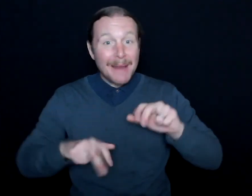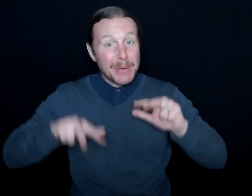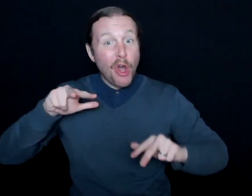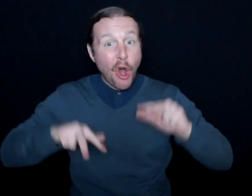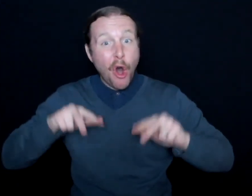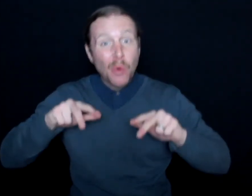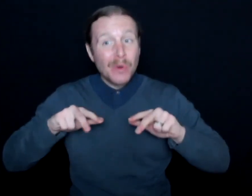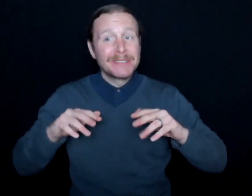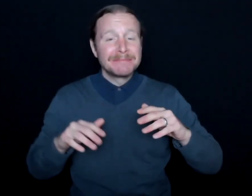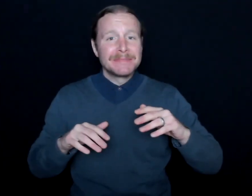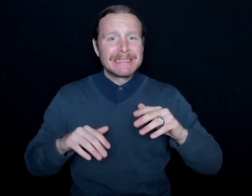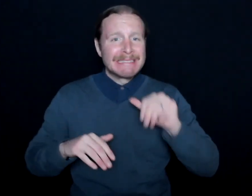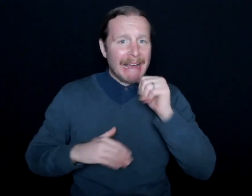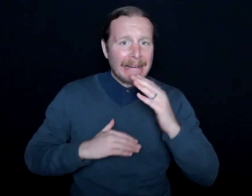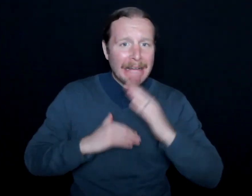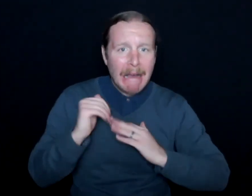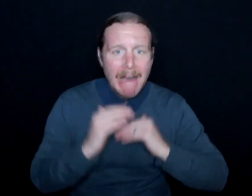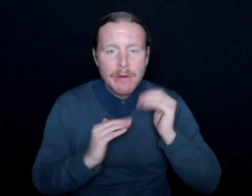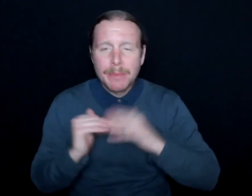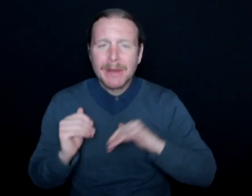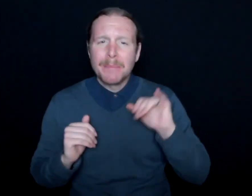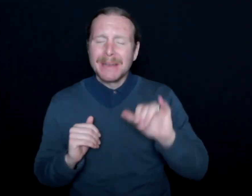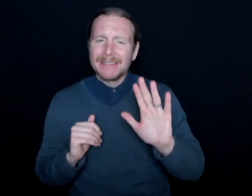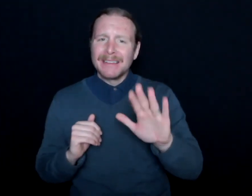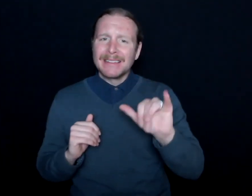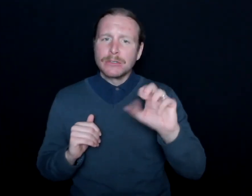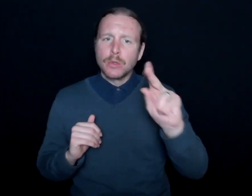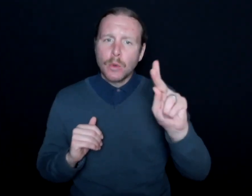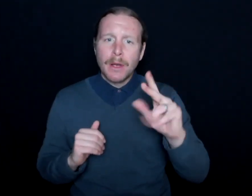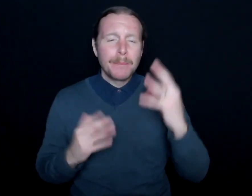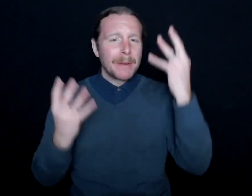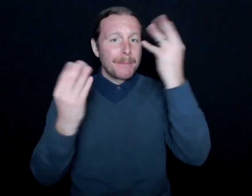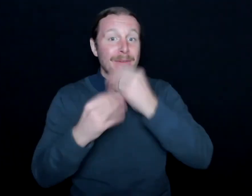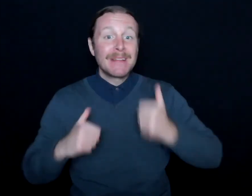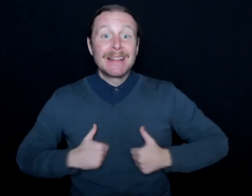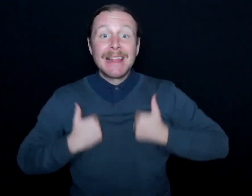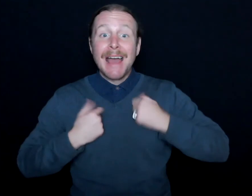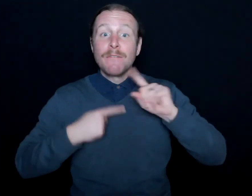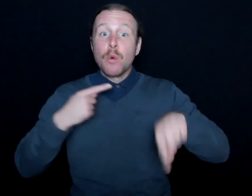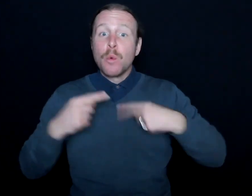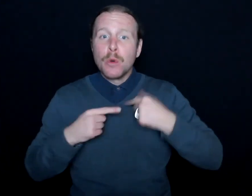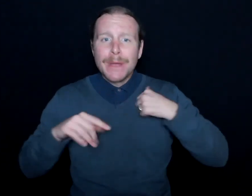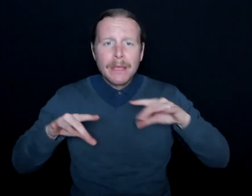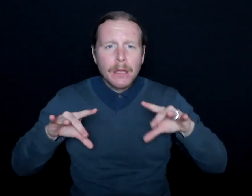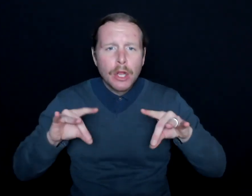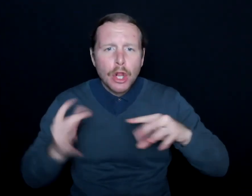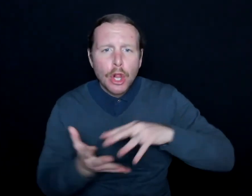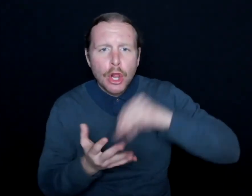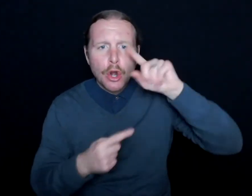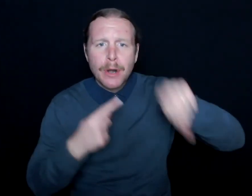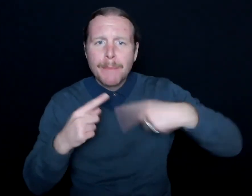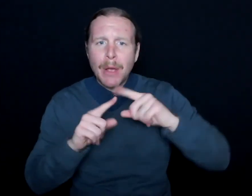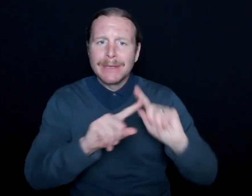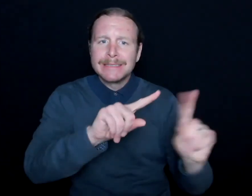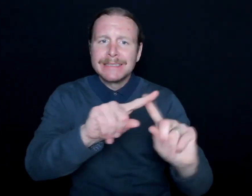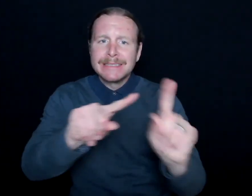It can be uncomfortable, but realizing how beautiful life is, where you start to learn a little bit more about all these other walks of life